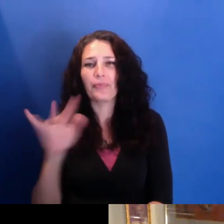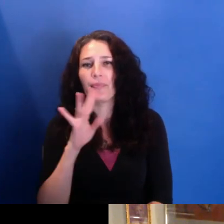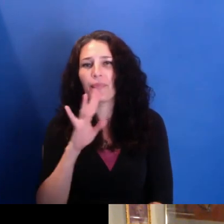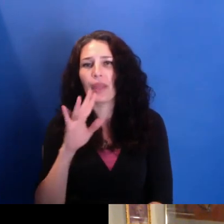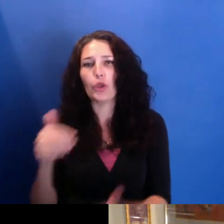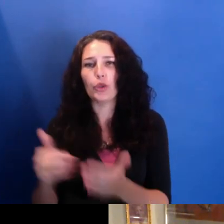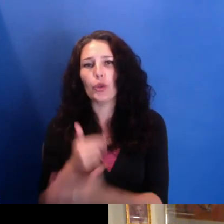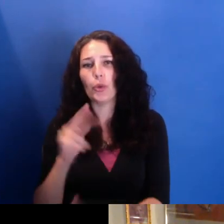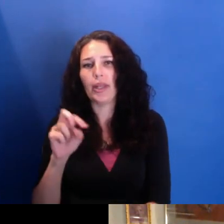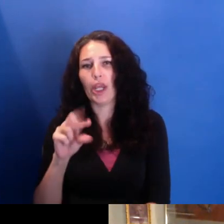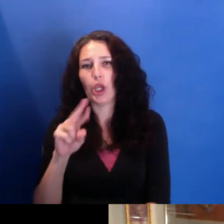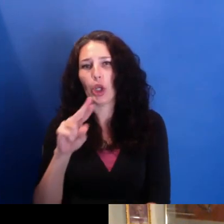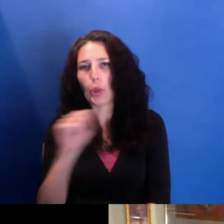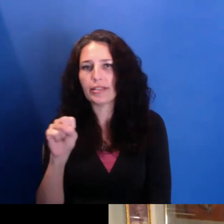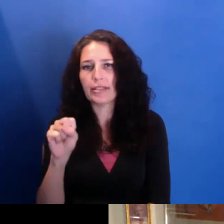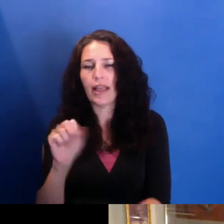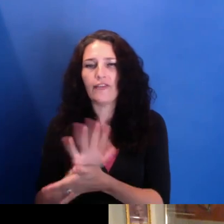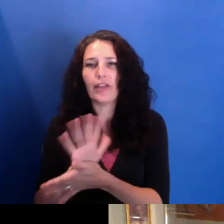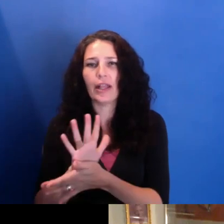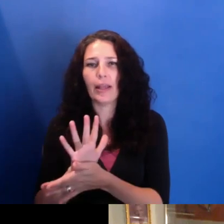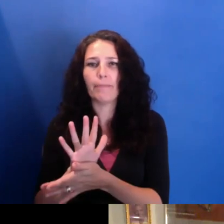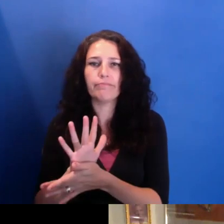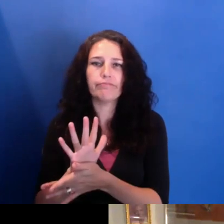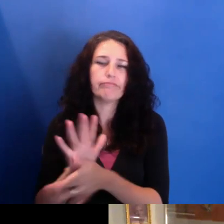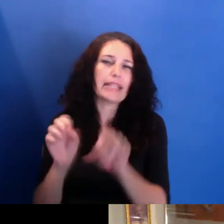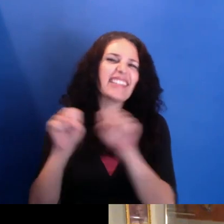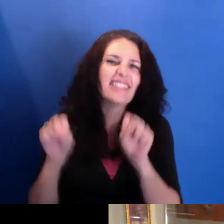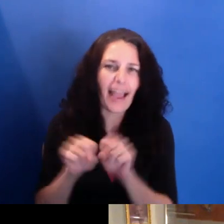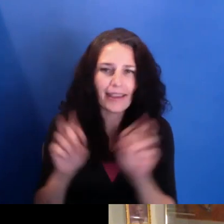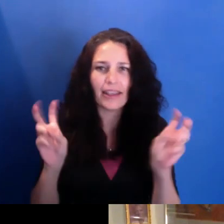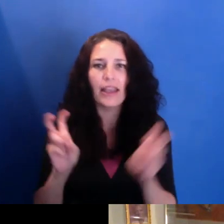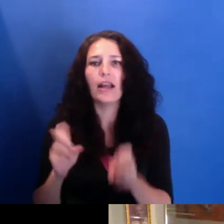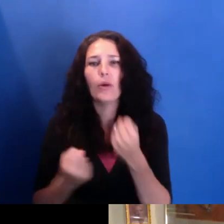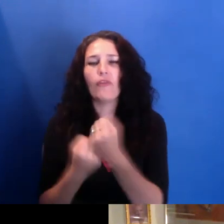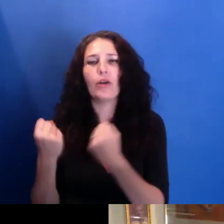in 2012 or 2013 by a group of women filmmakers, Nuotama